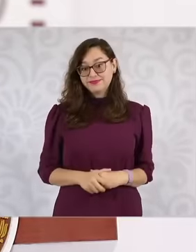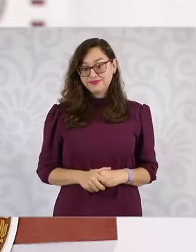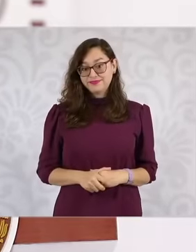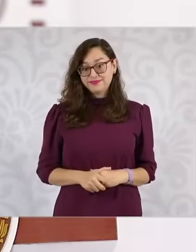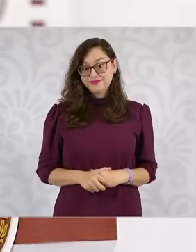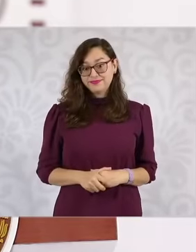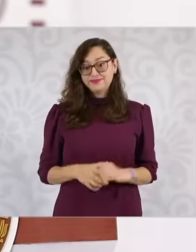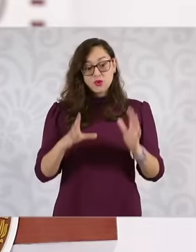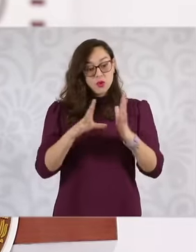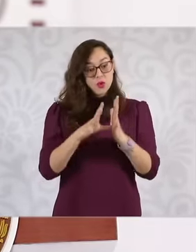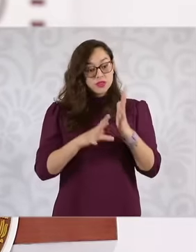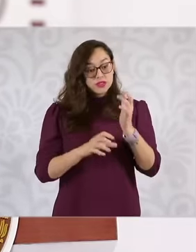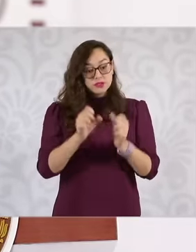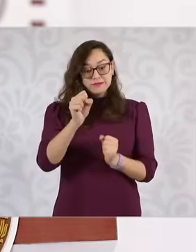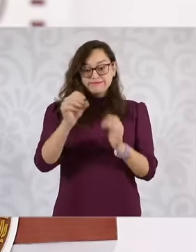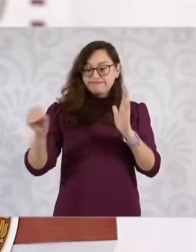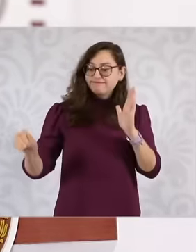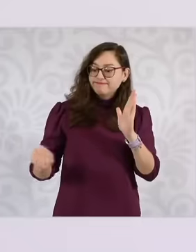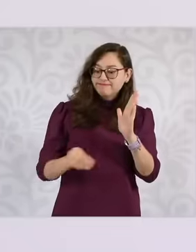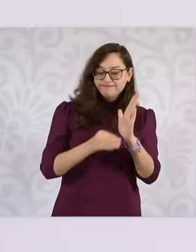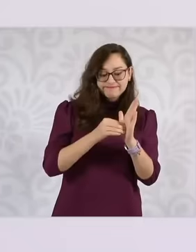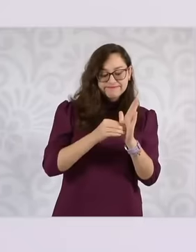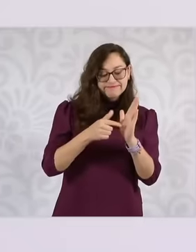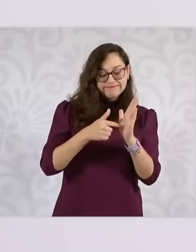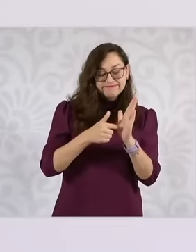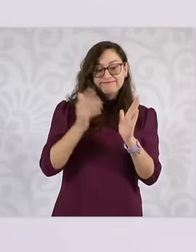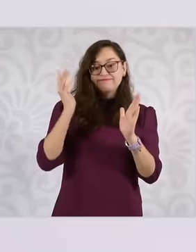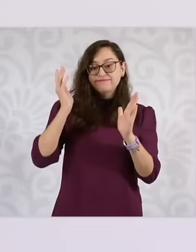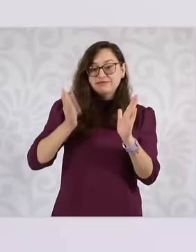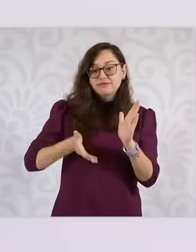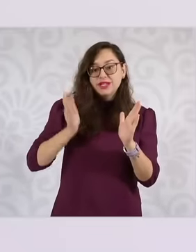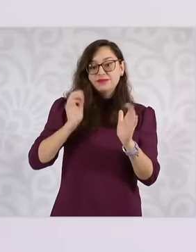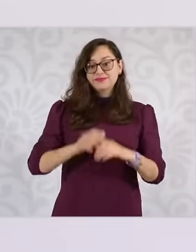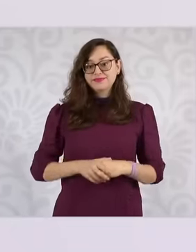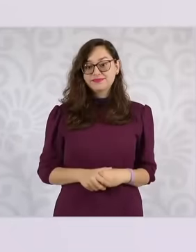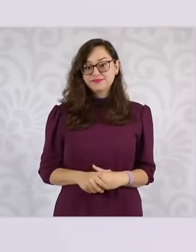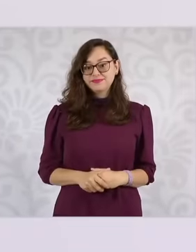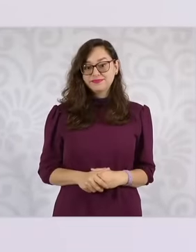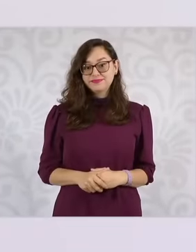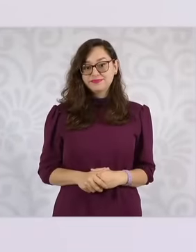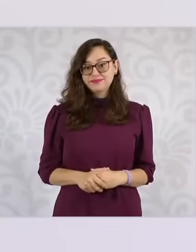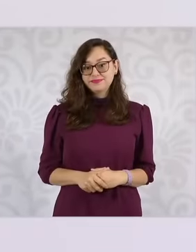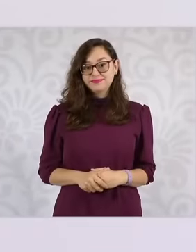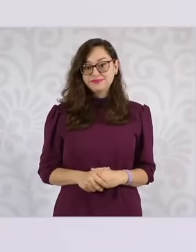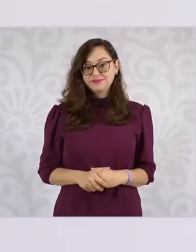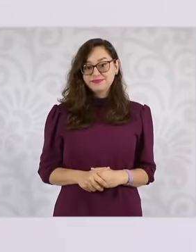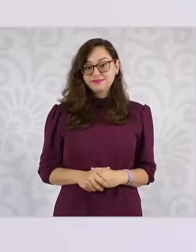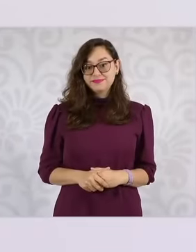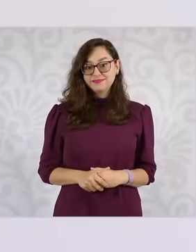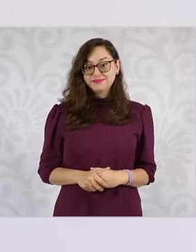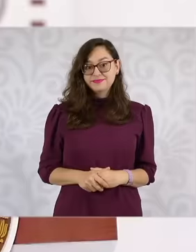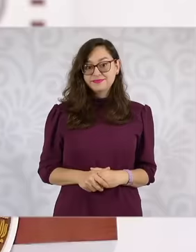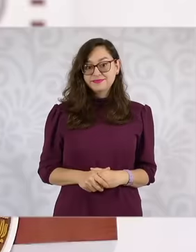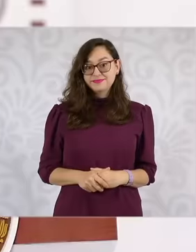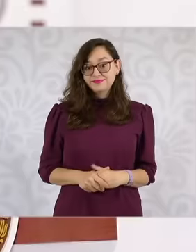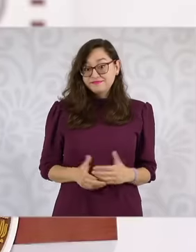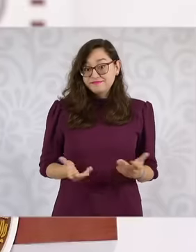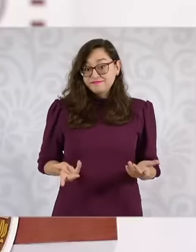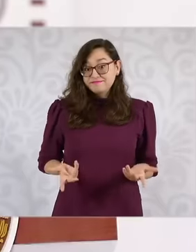Constitution. So they can